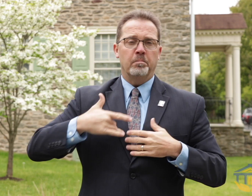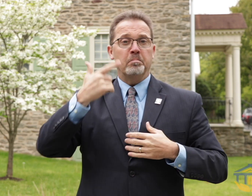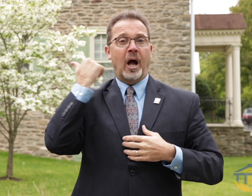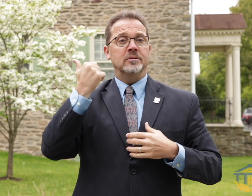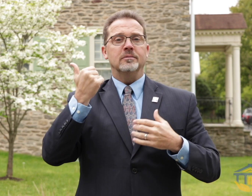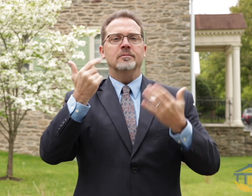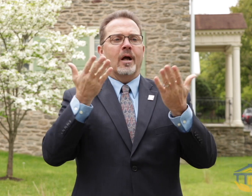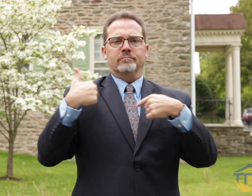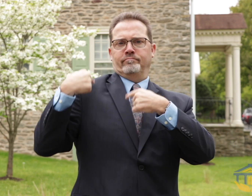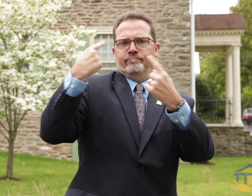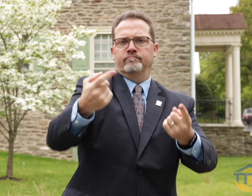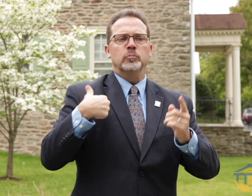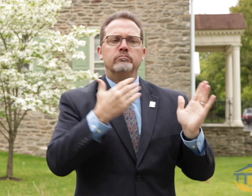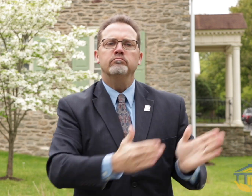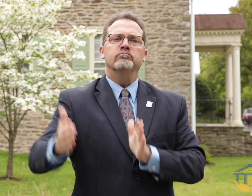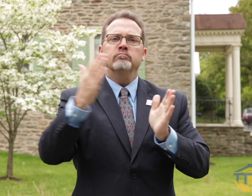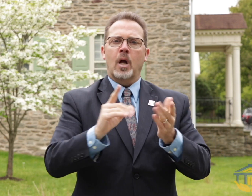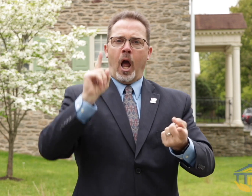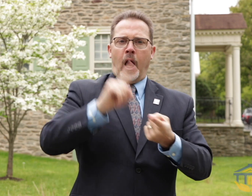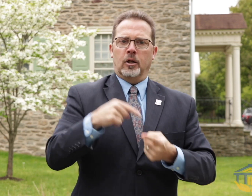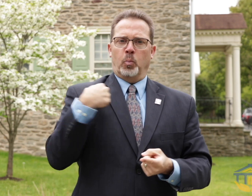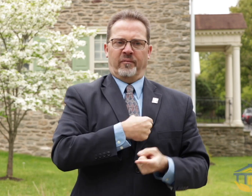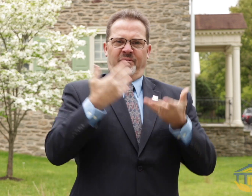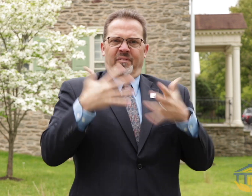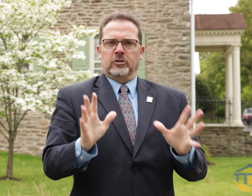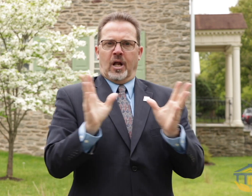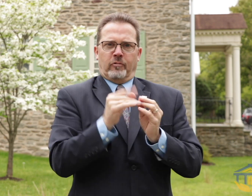thrilled to be hosting next year. We have already started making the plans